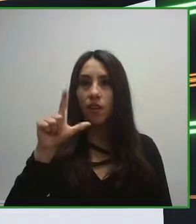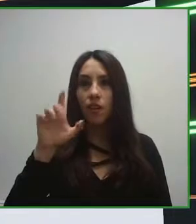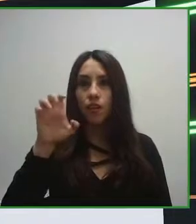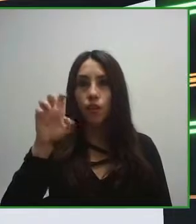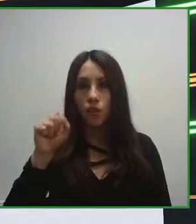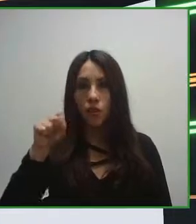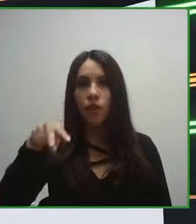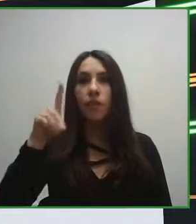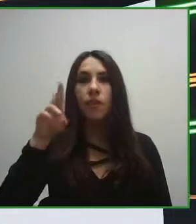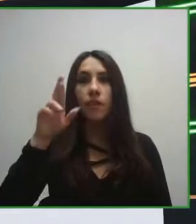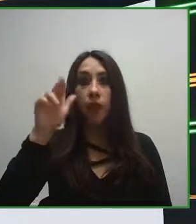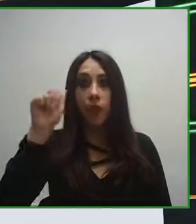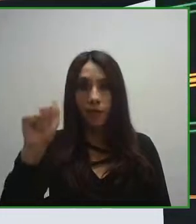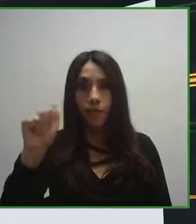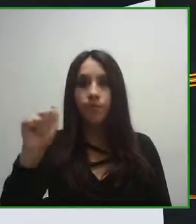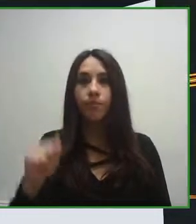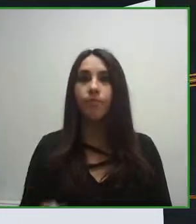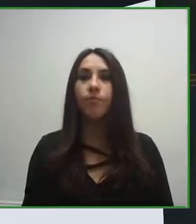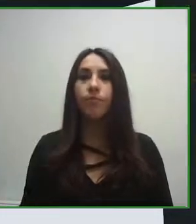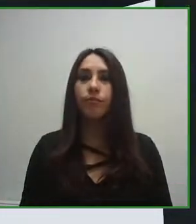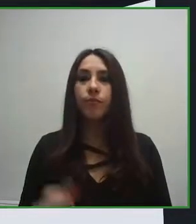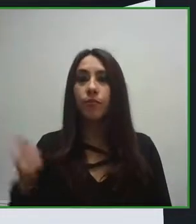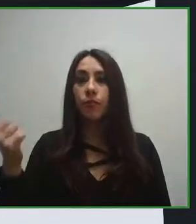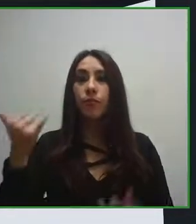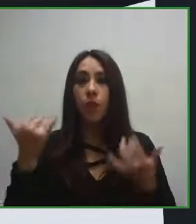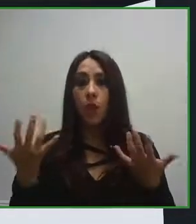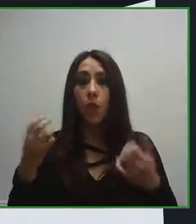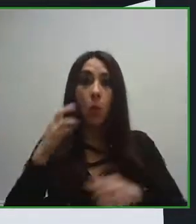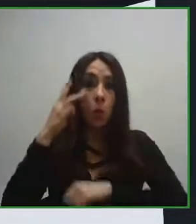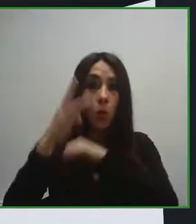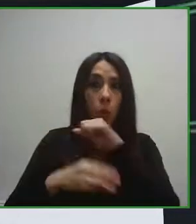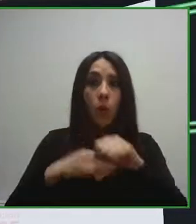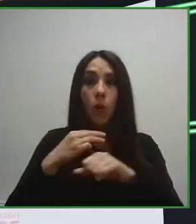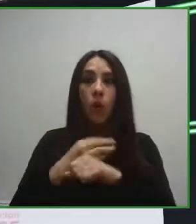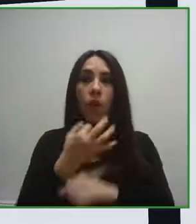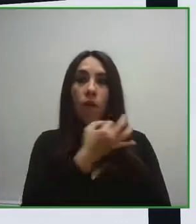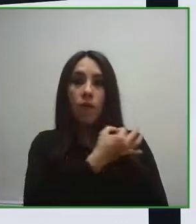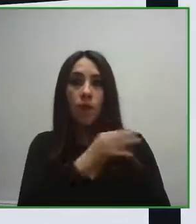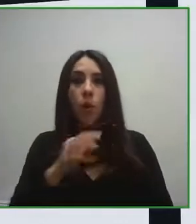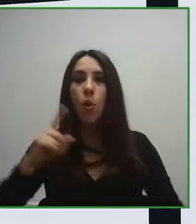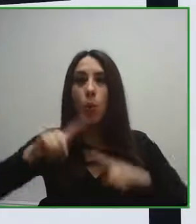presentation of Alexandra Nothnagel of Atos, a French multinational who will tell us about the